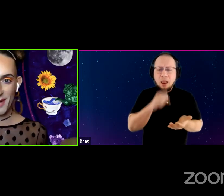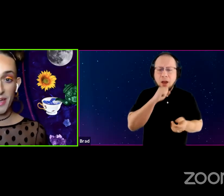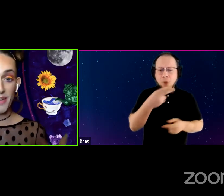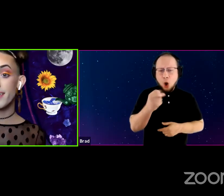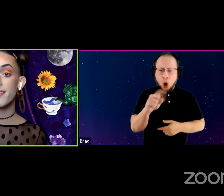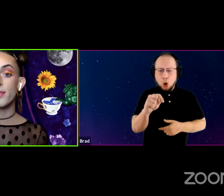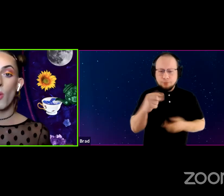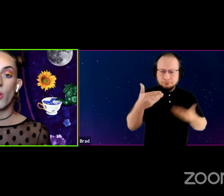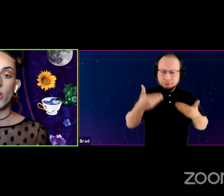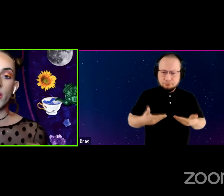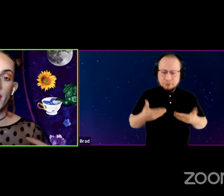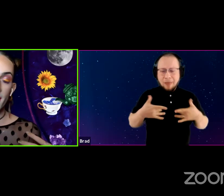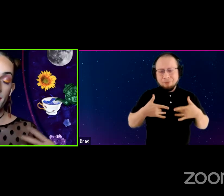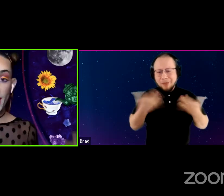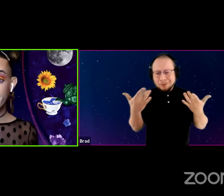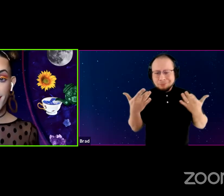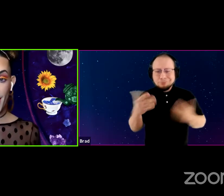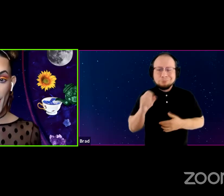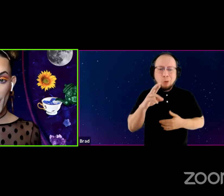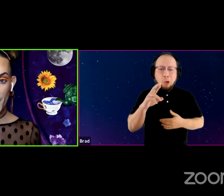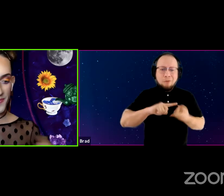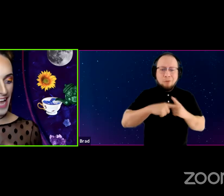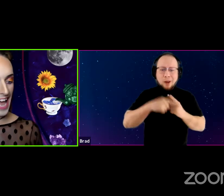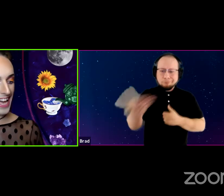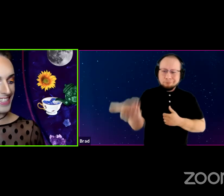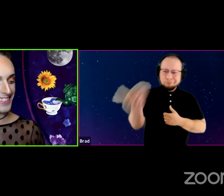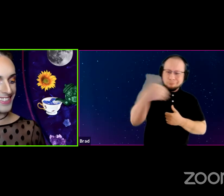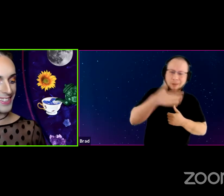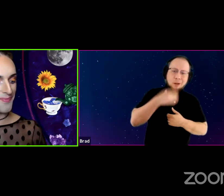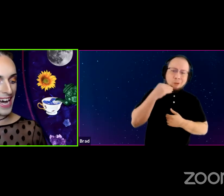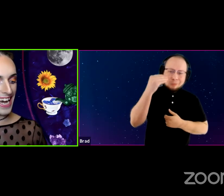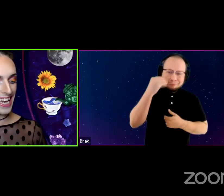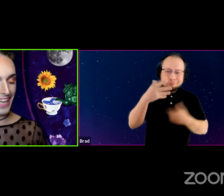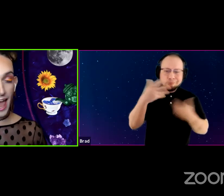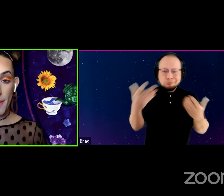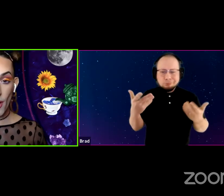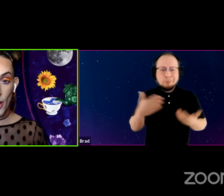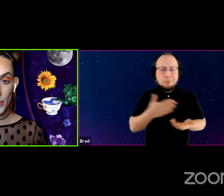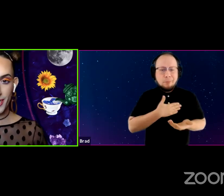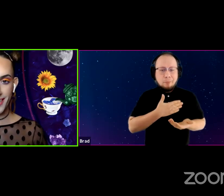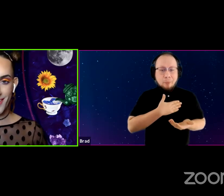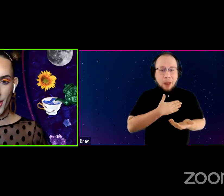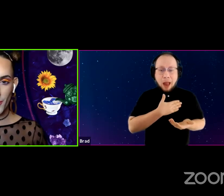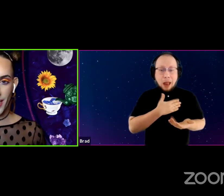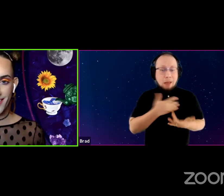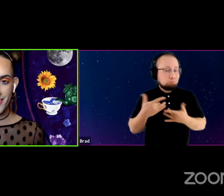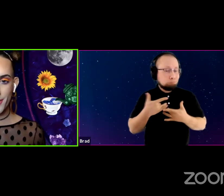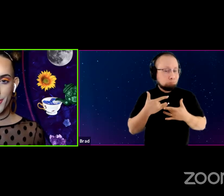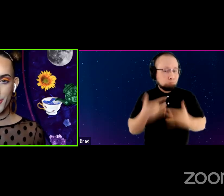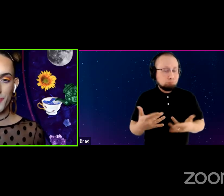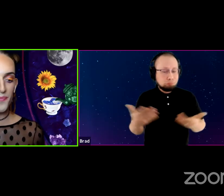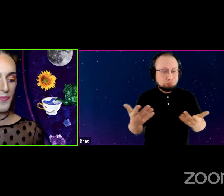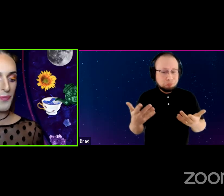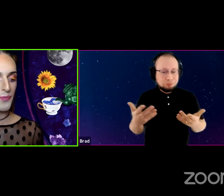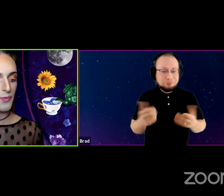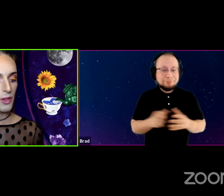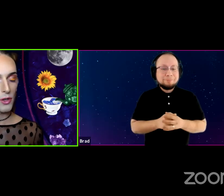or friends in my home. And my M.O. is always to connect the webs